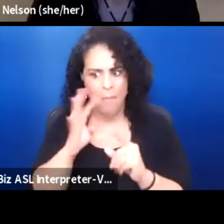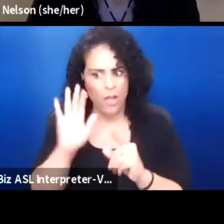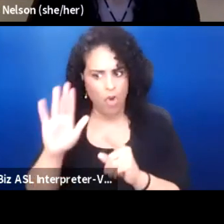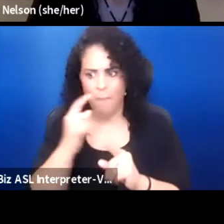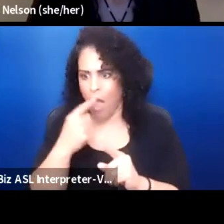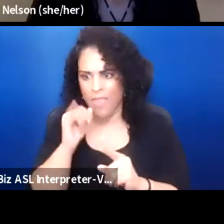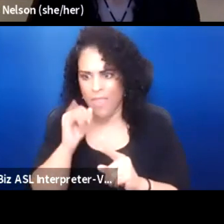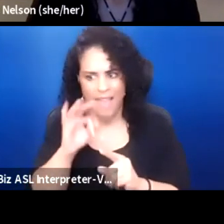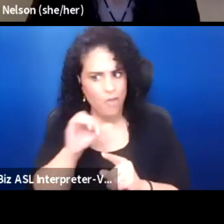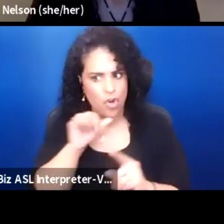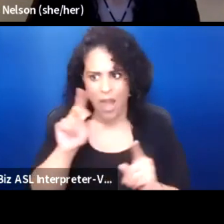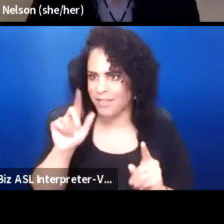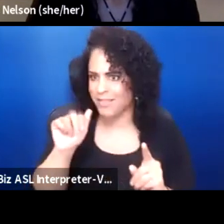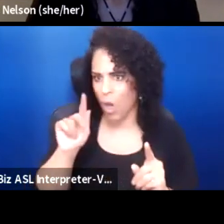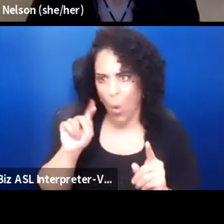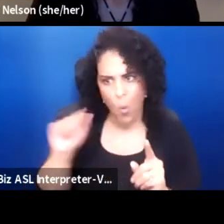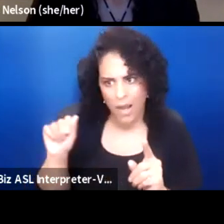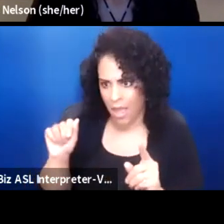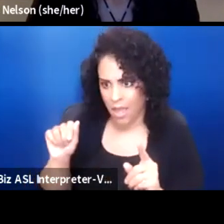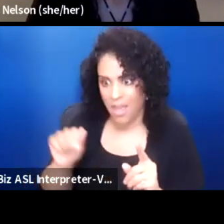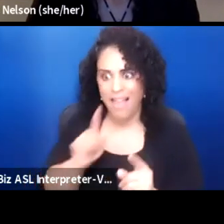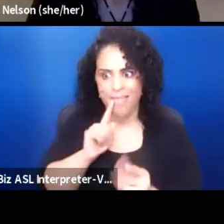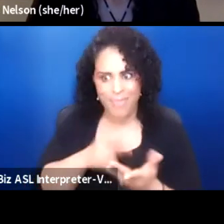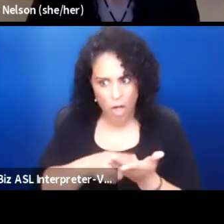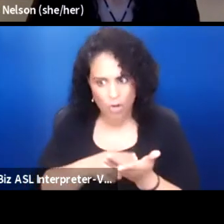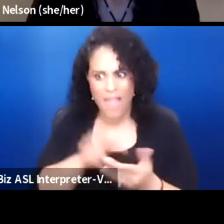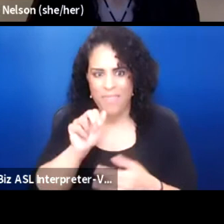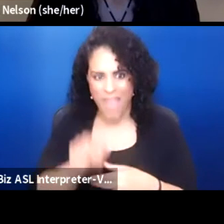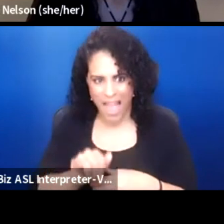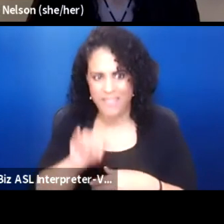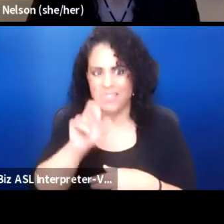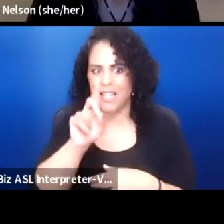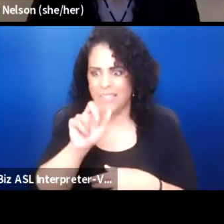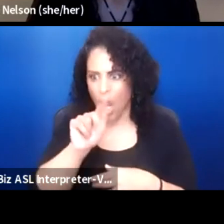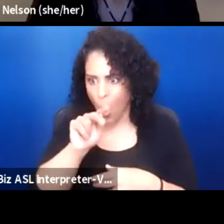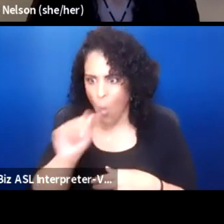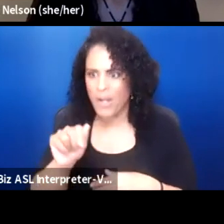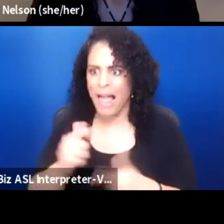'Cause literally it's Dakota's lived experiences